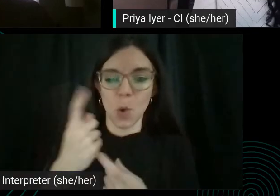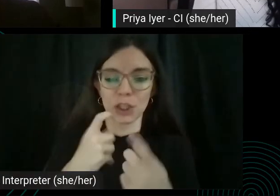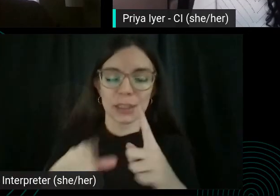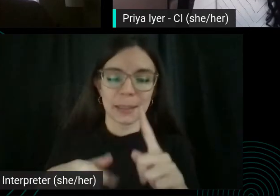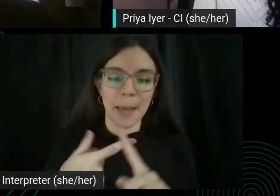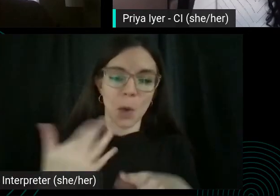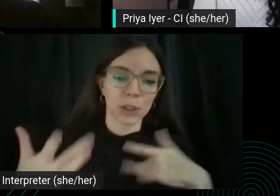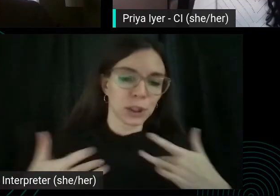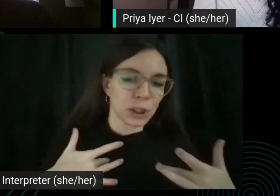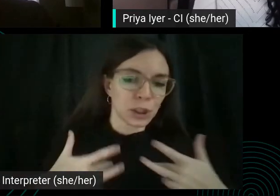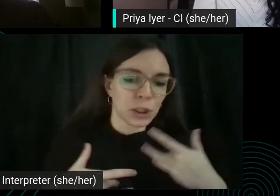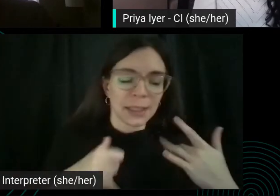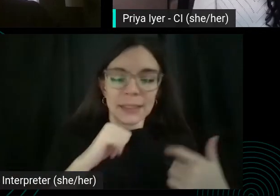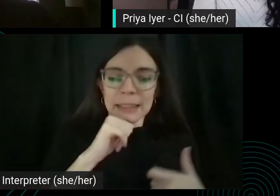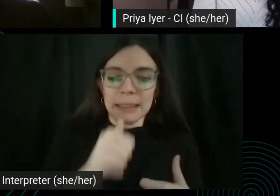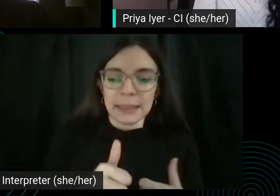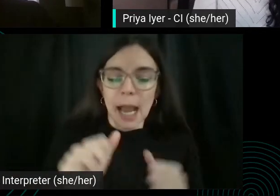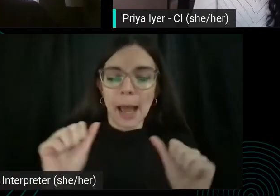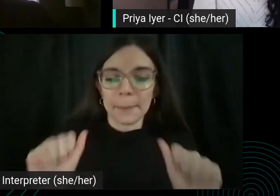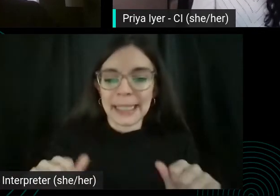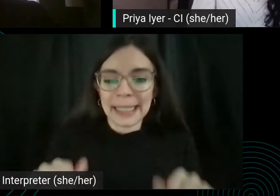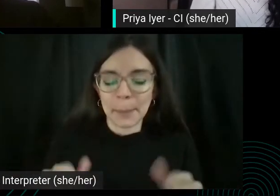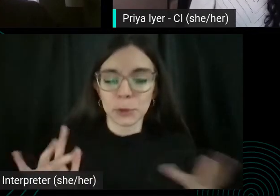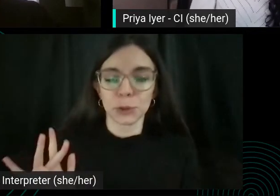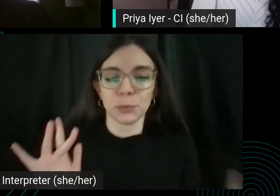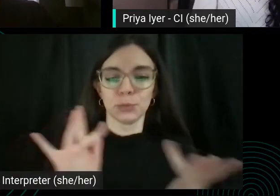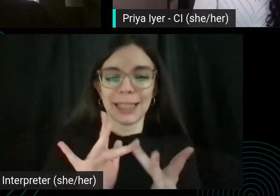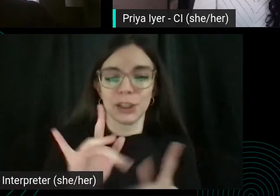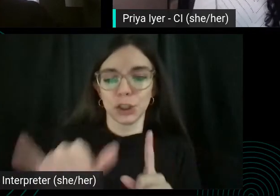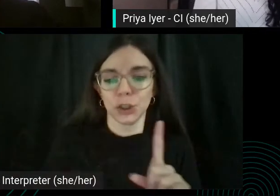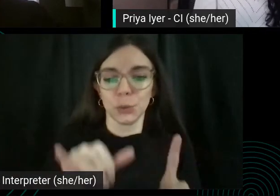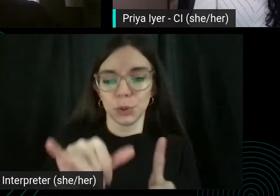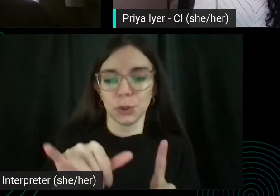of not being able to reach YouTube, premium users with the ads.